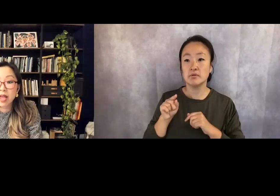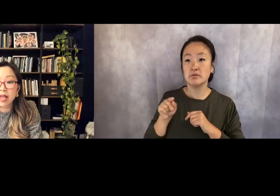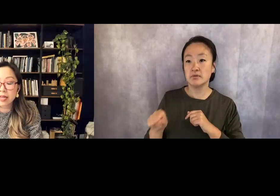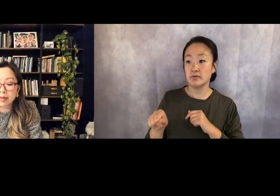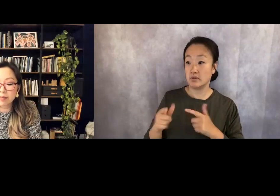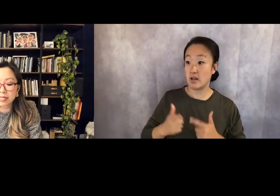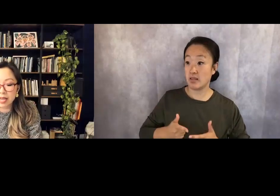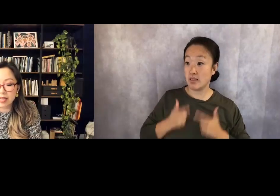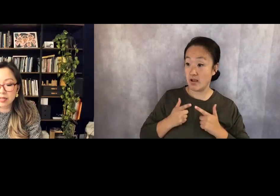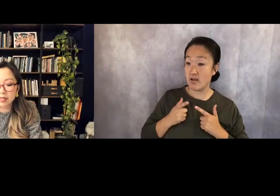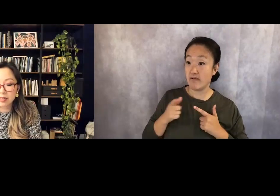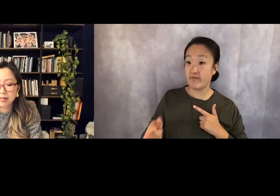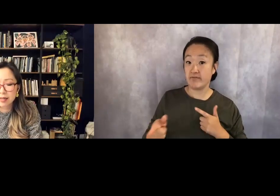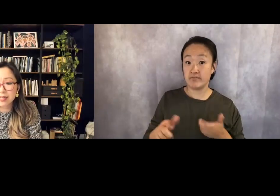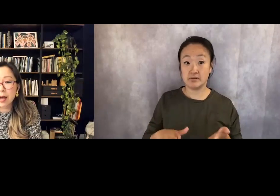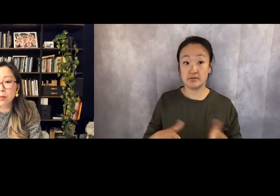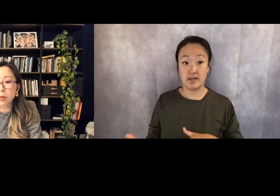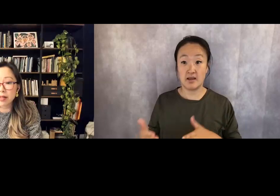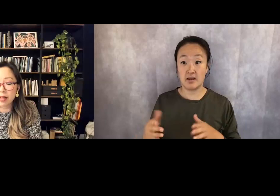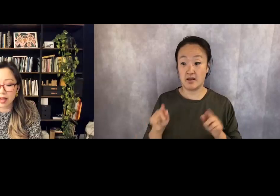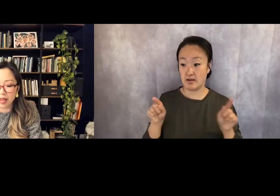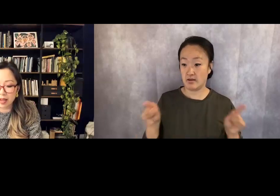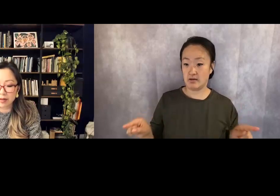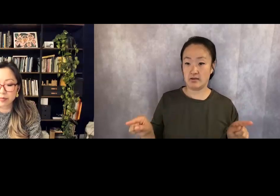and him dead is how well I am.